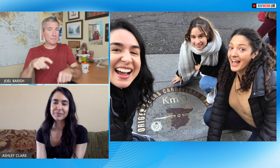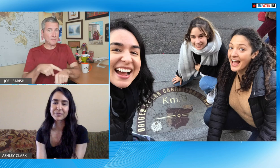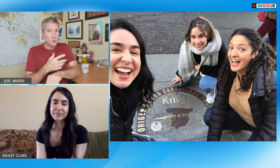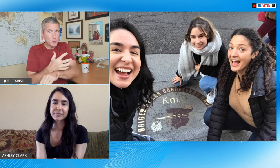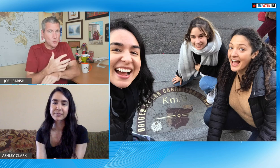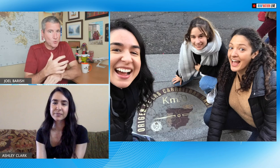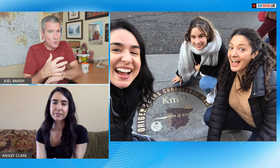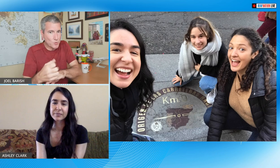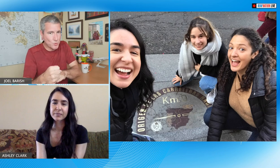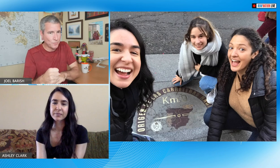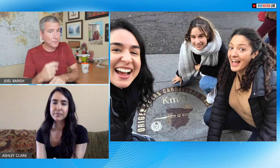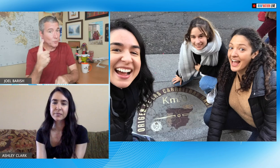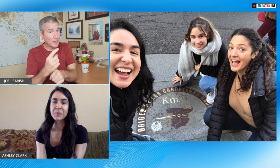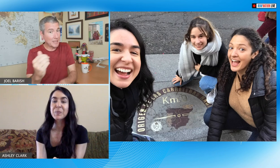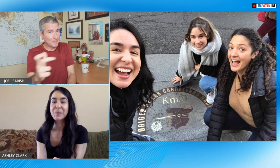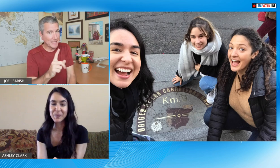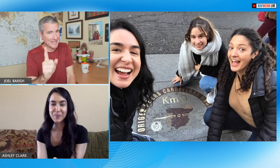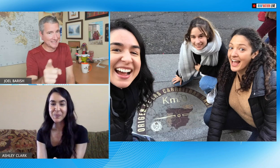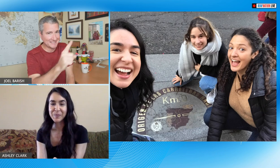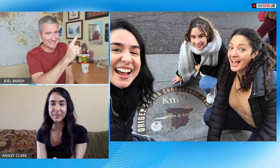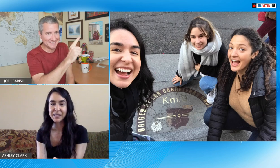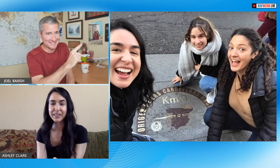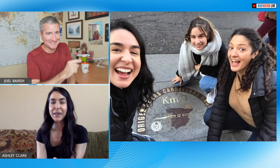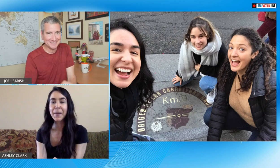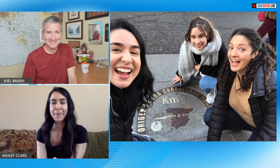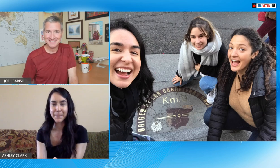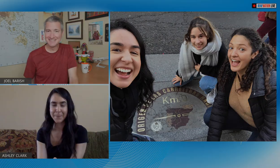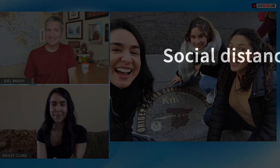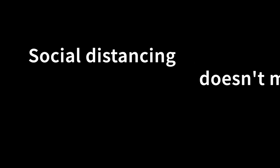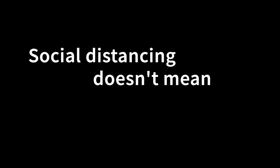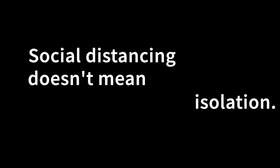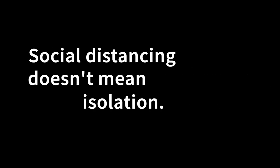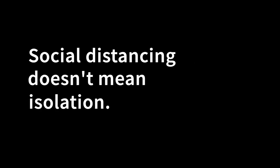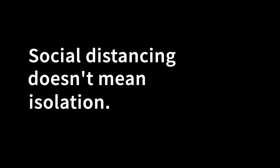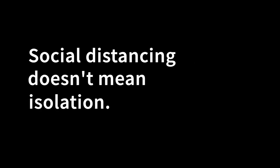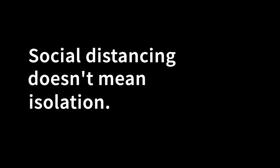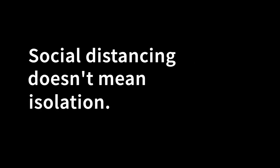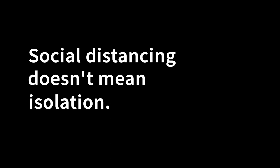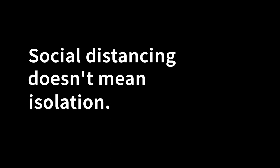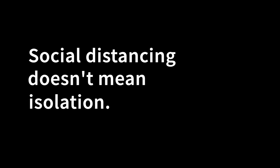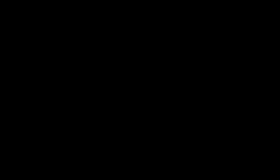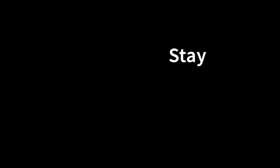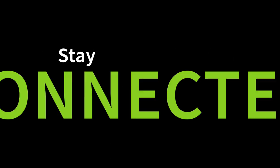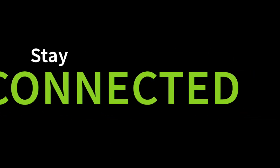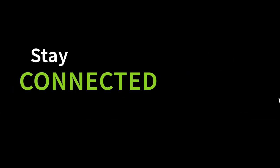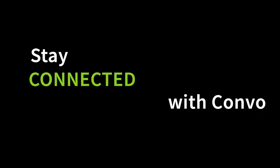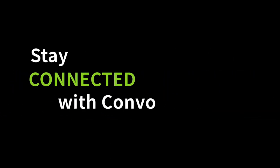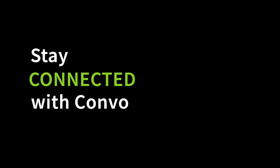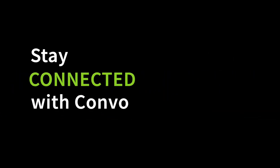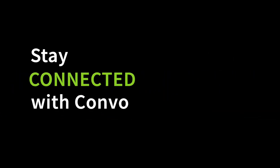travel all right men time has flied but we'll be right back